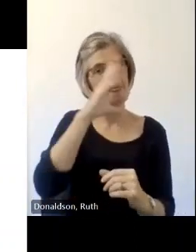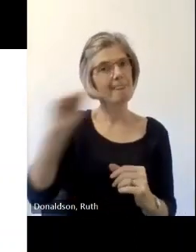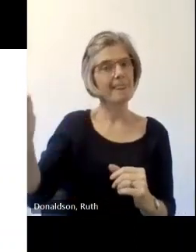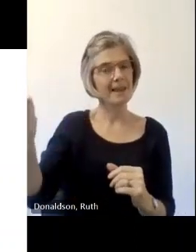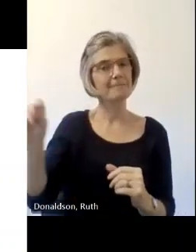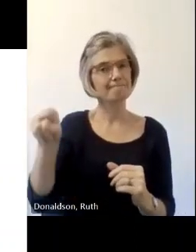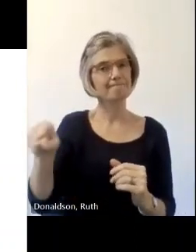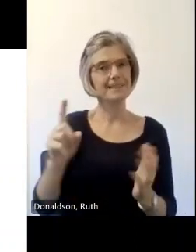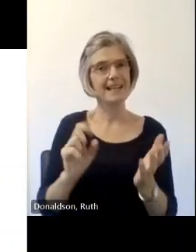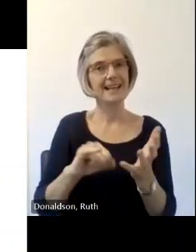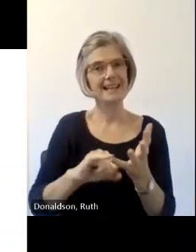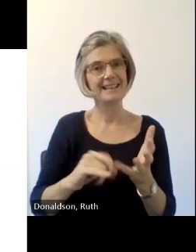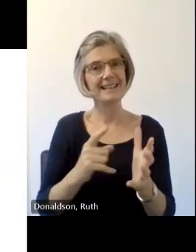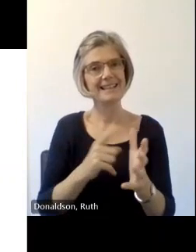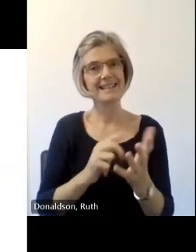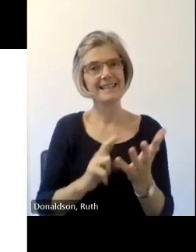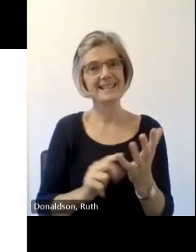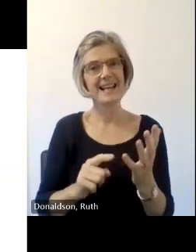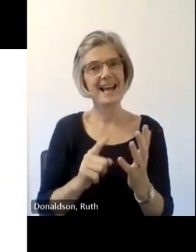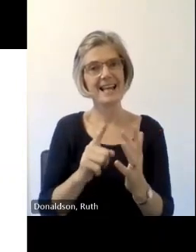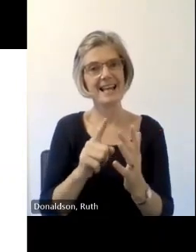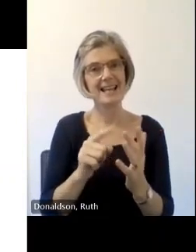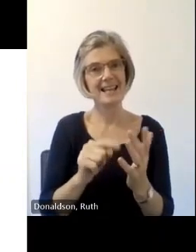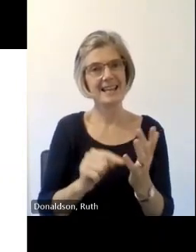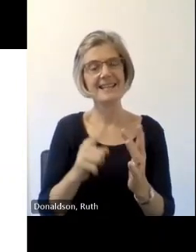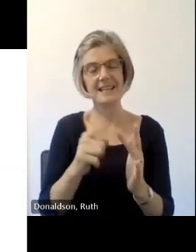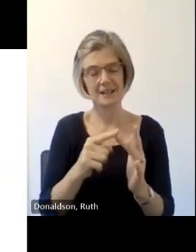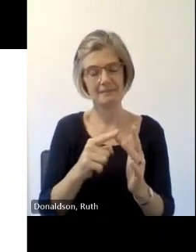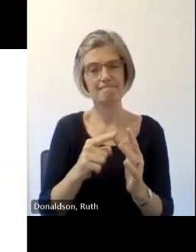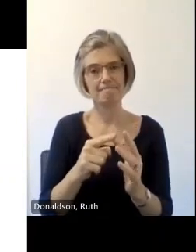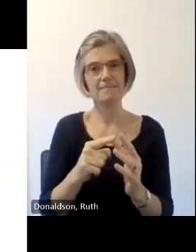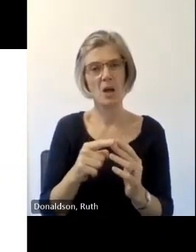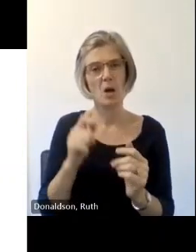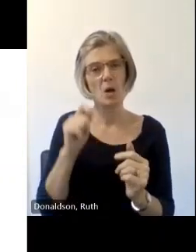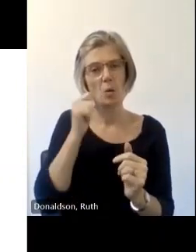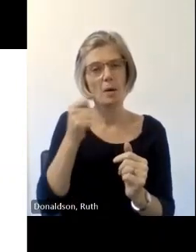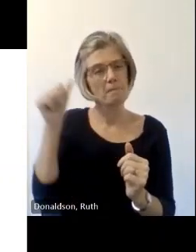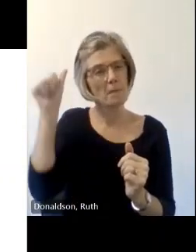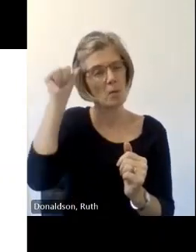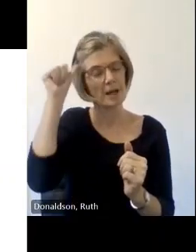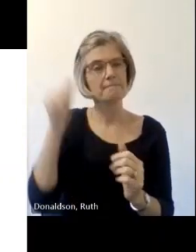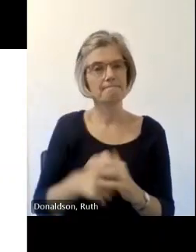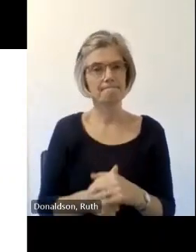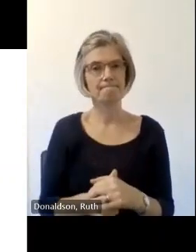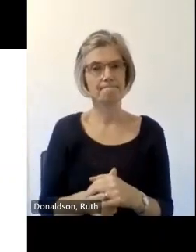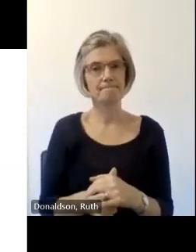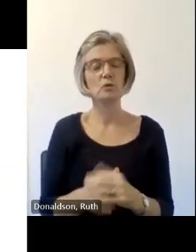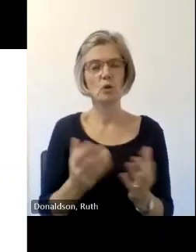that so we're going to try um a little thing here called together mode there's a lot of people here